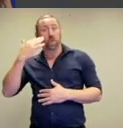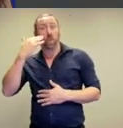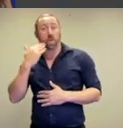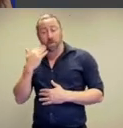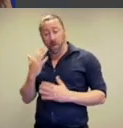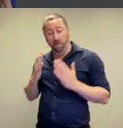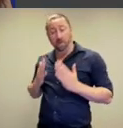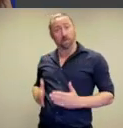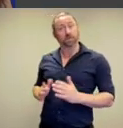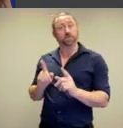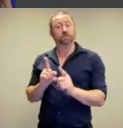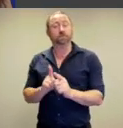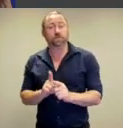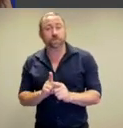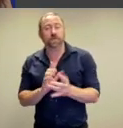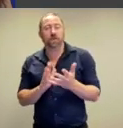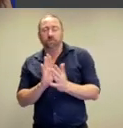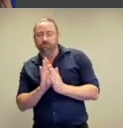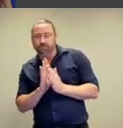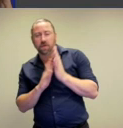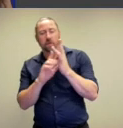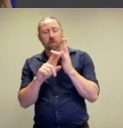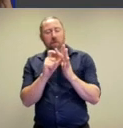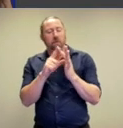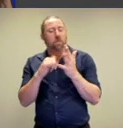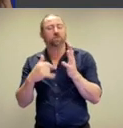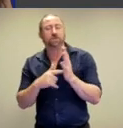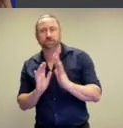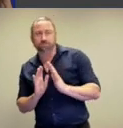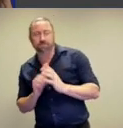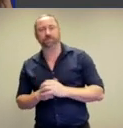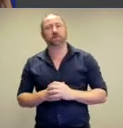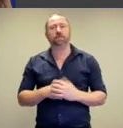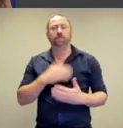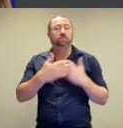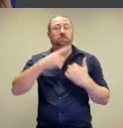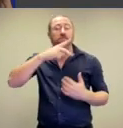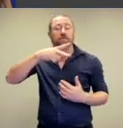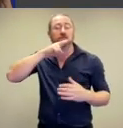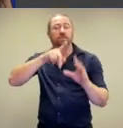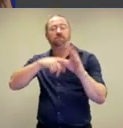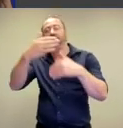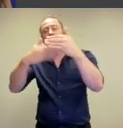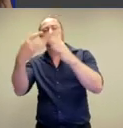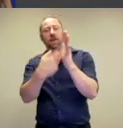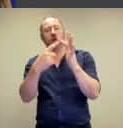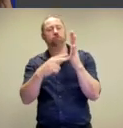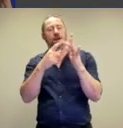of nude women's bodies that are coy